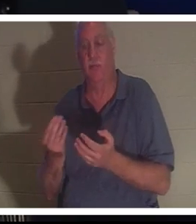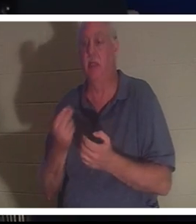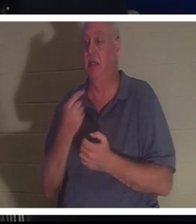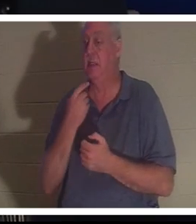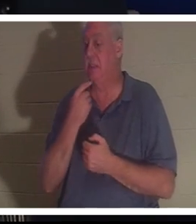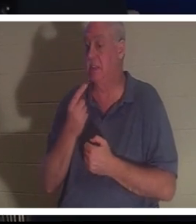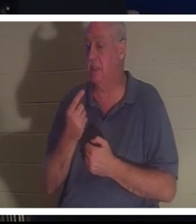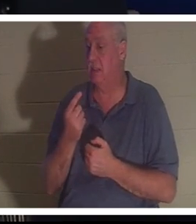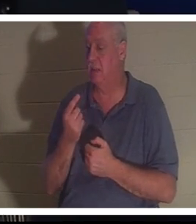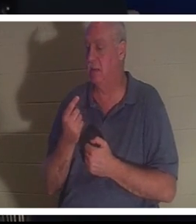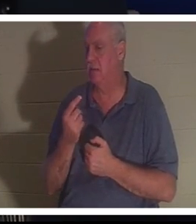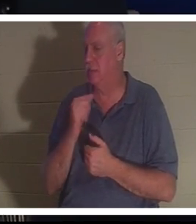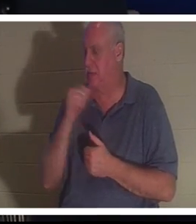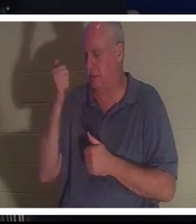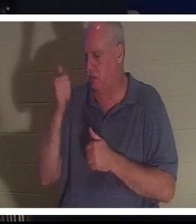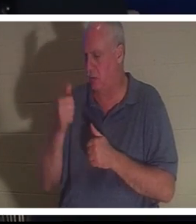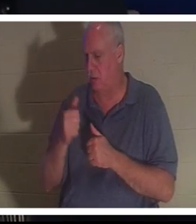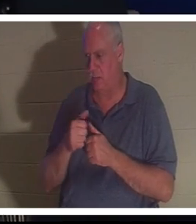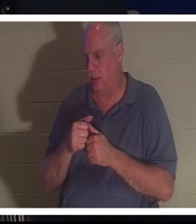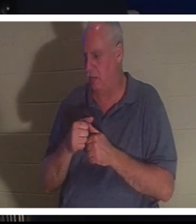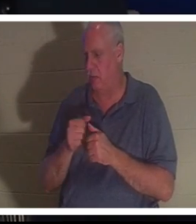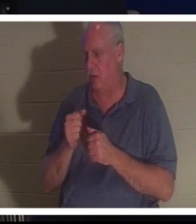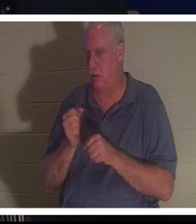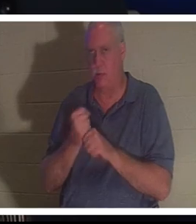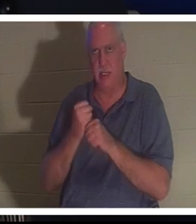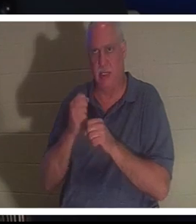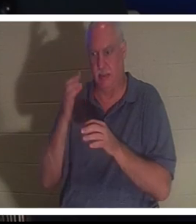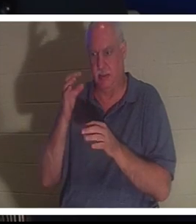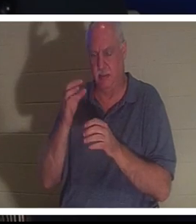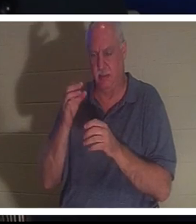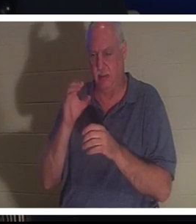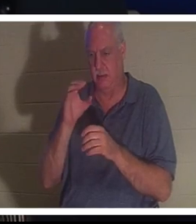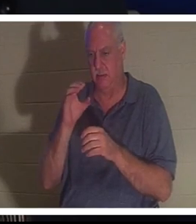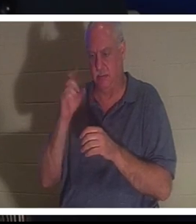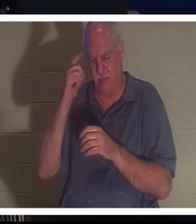never even remembered making a conscious choice, but she suddenly found herself back in her body.